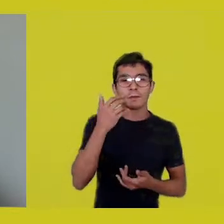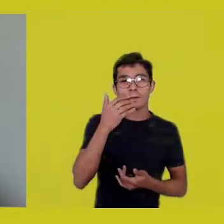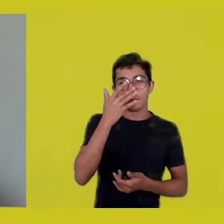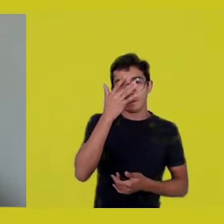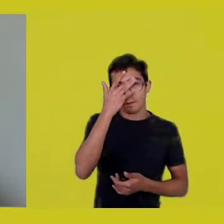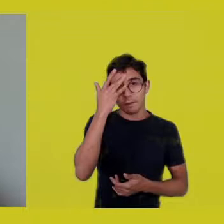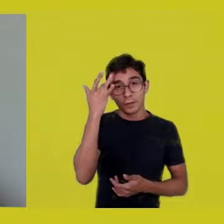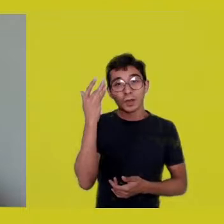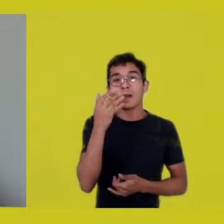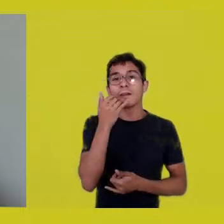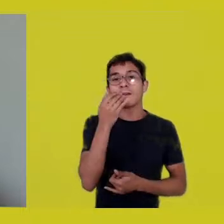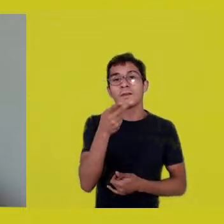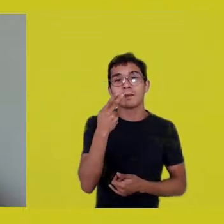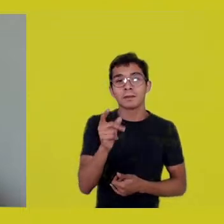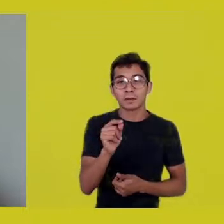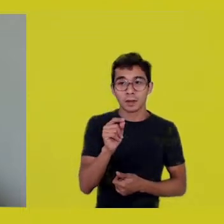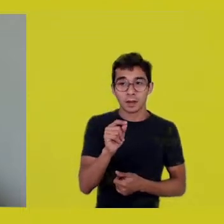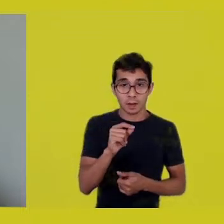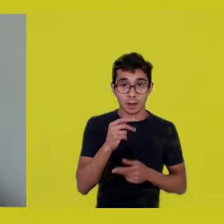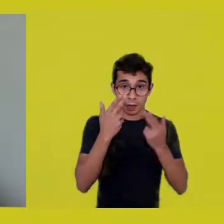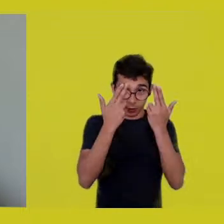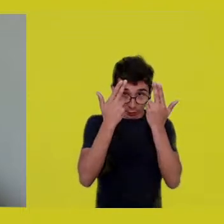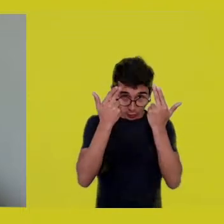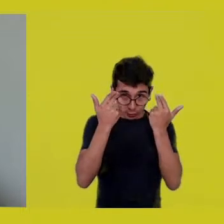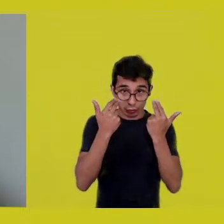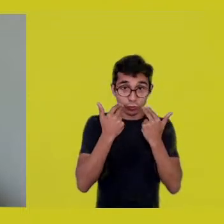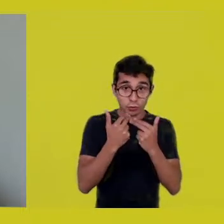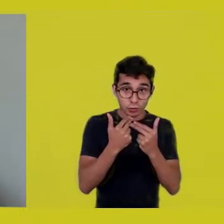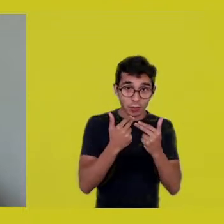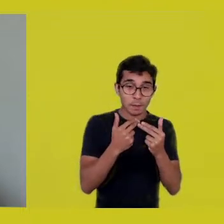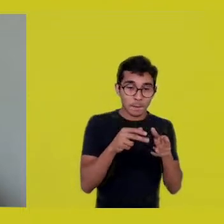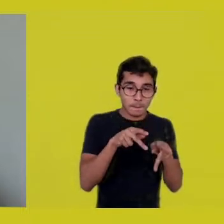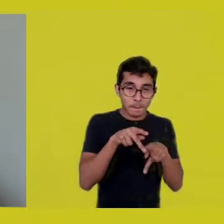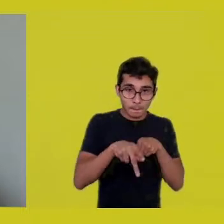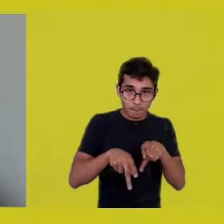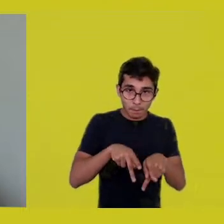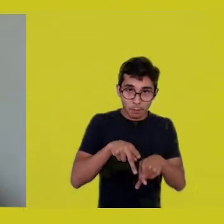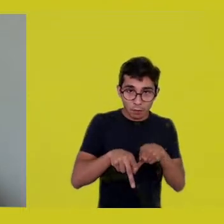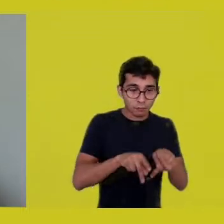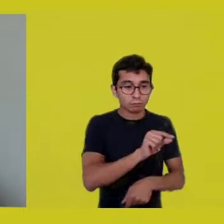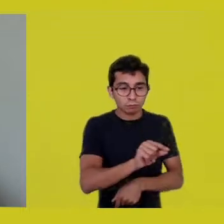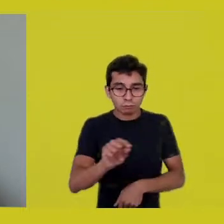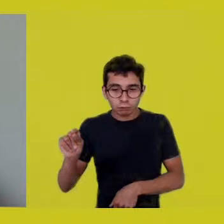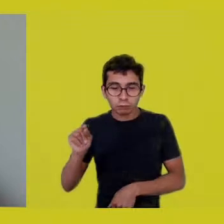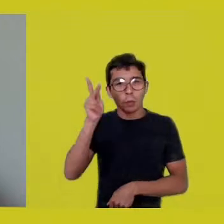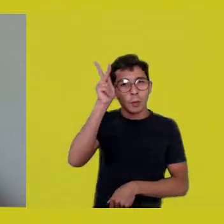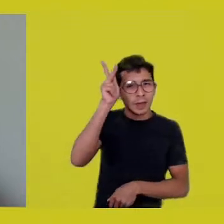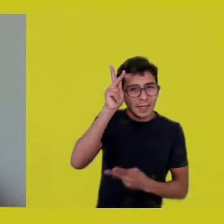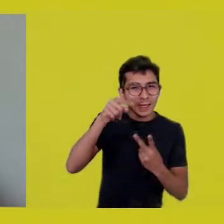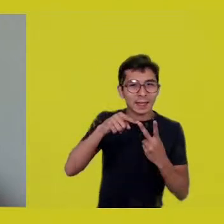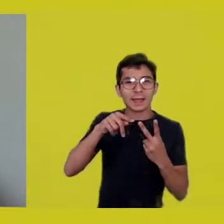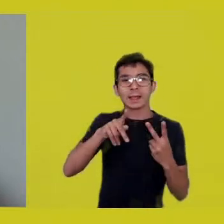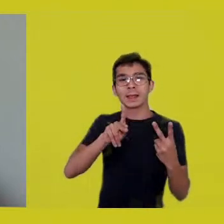beautiful chants you hear sometimes of the Guarani, Krenak, Xavante